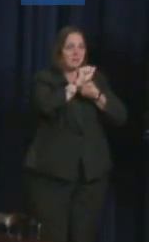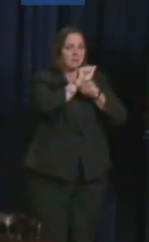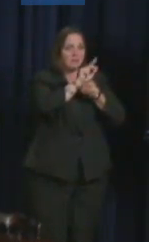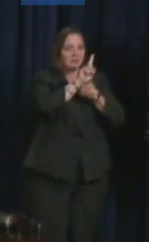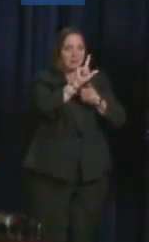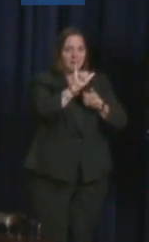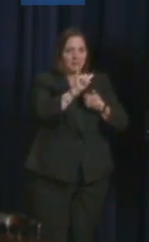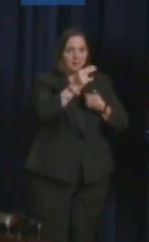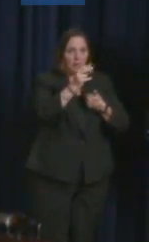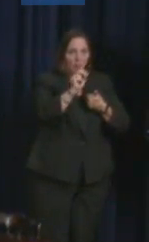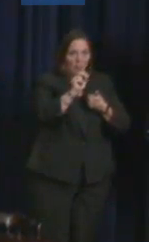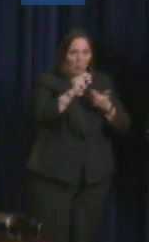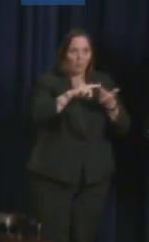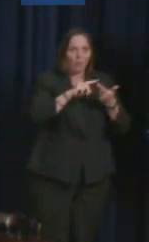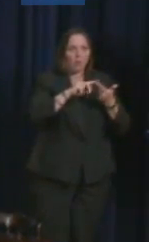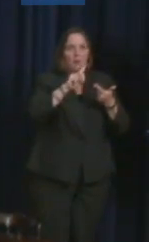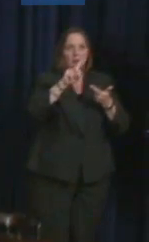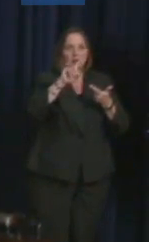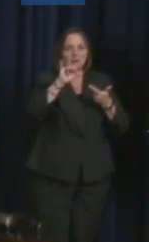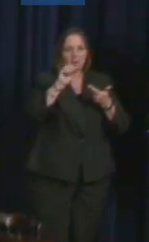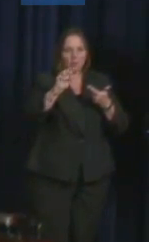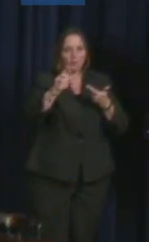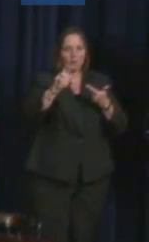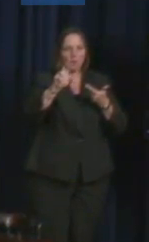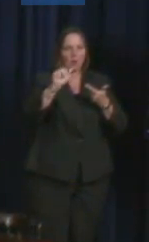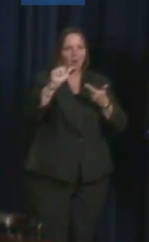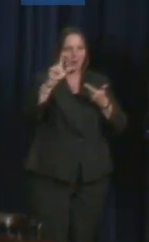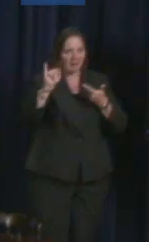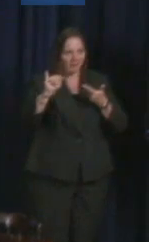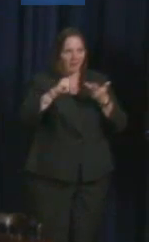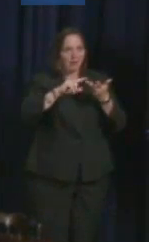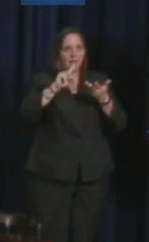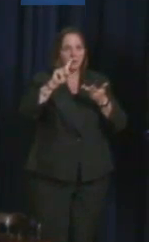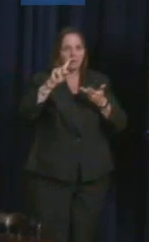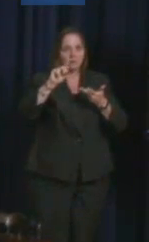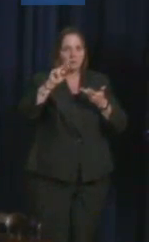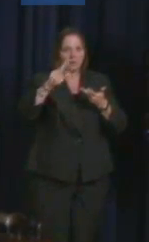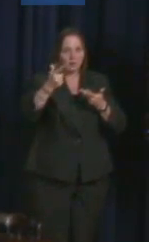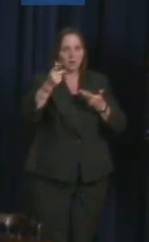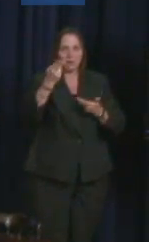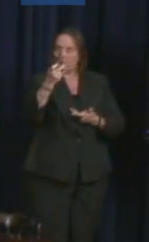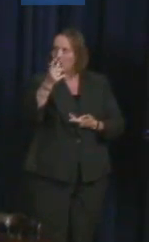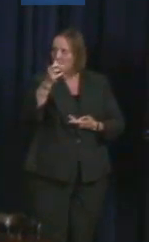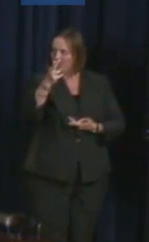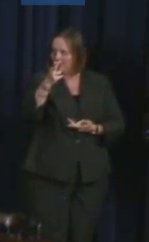Doug Garner, and Brian Meersma.